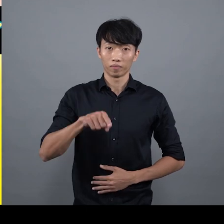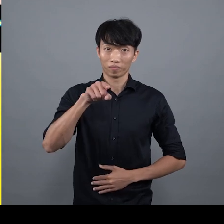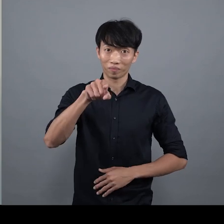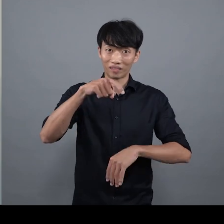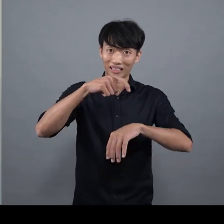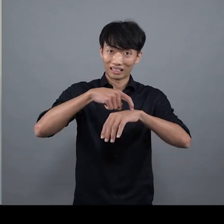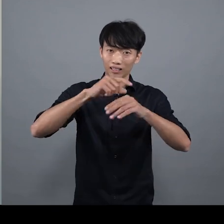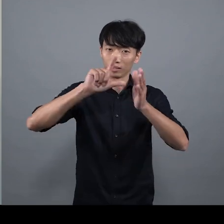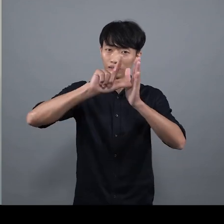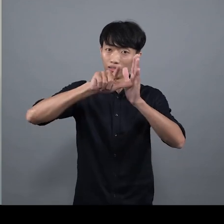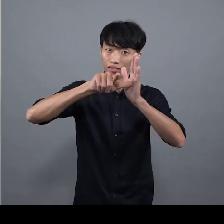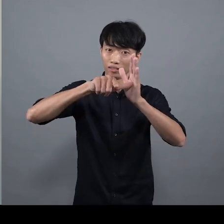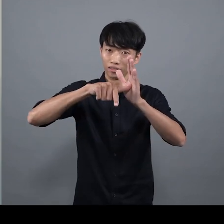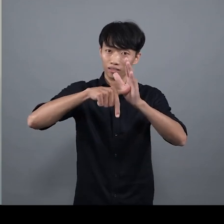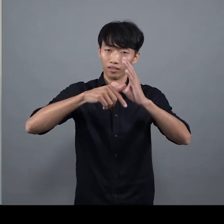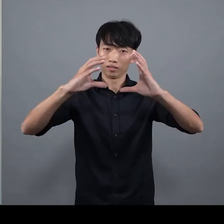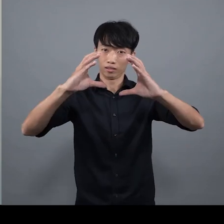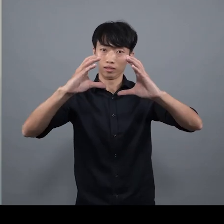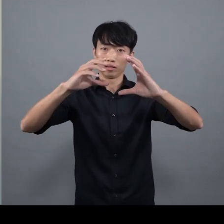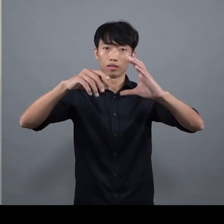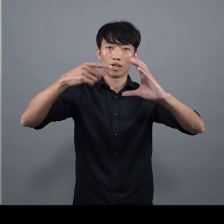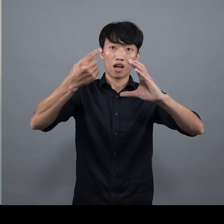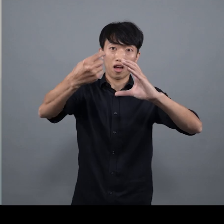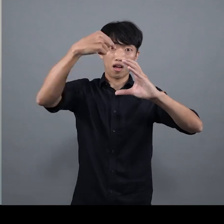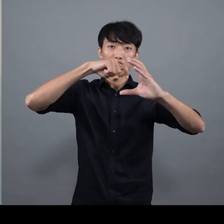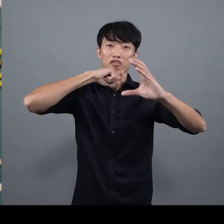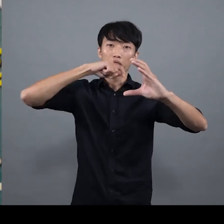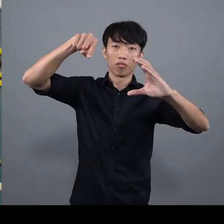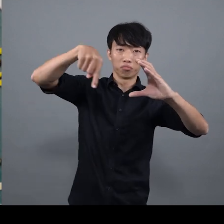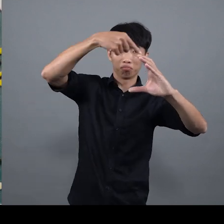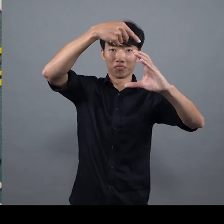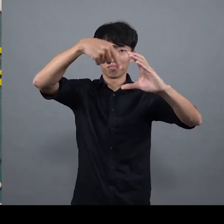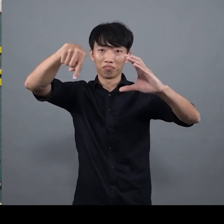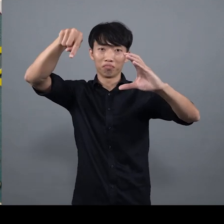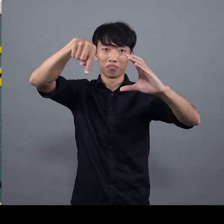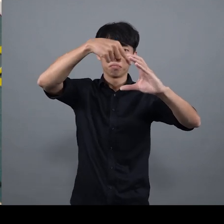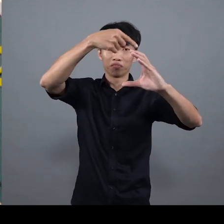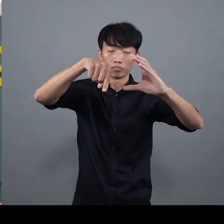Kenneth Ting: [Cantonese] This is the 'Tic-toc Clock' There is a pendulum at the back